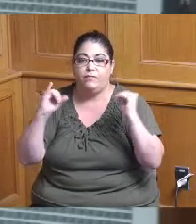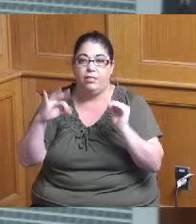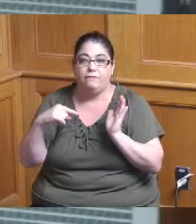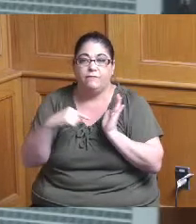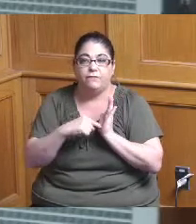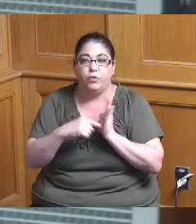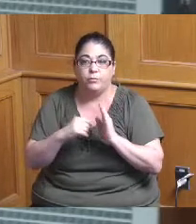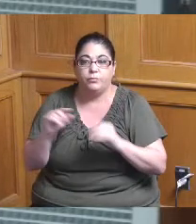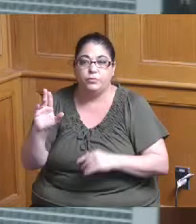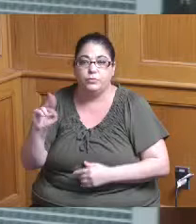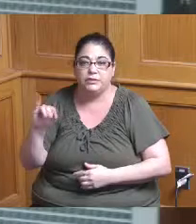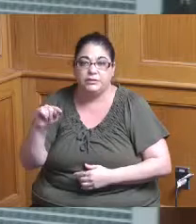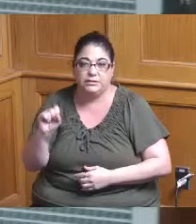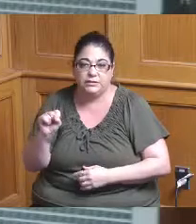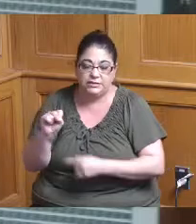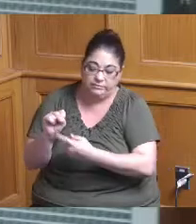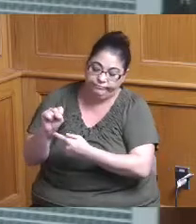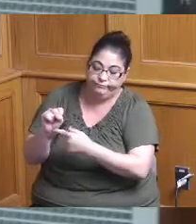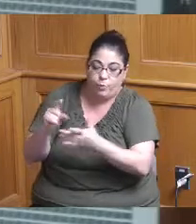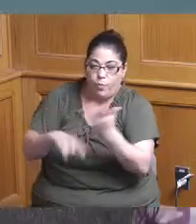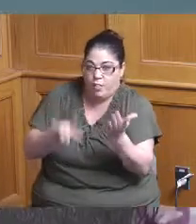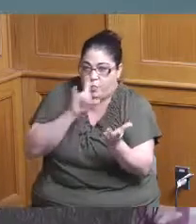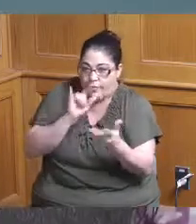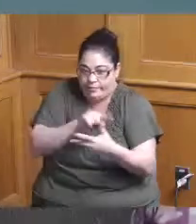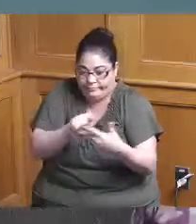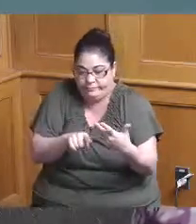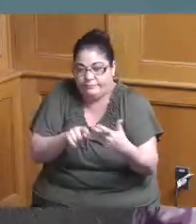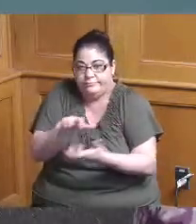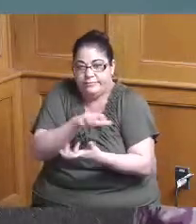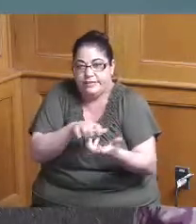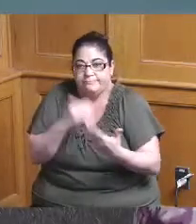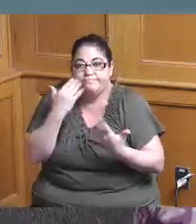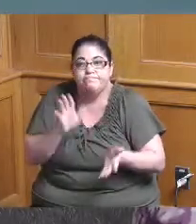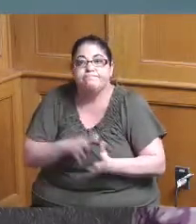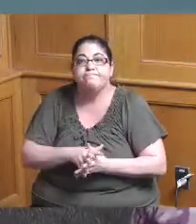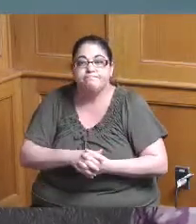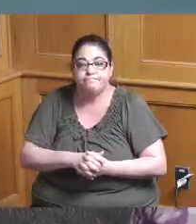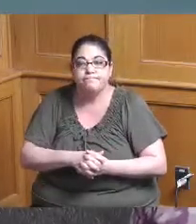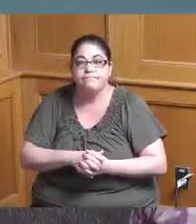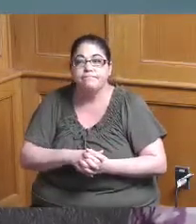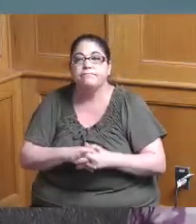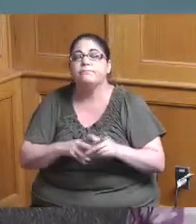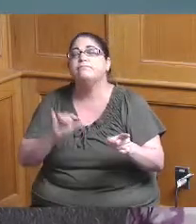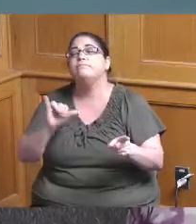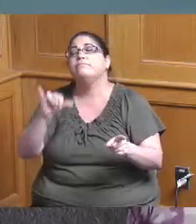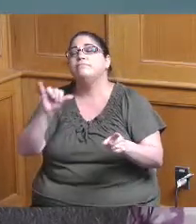gotcha yeah I just reason I was asking just as we're putting that larger map together and